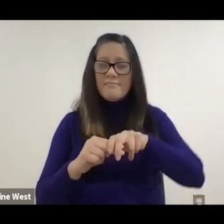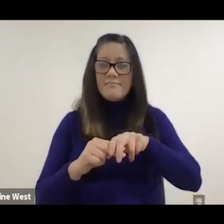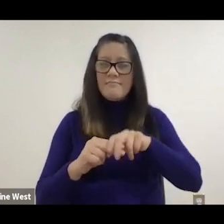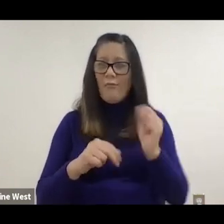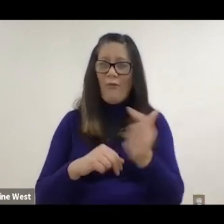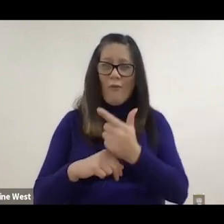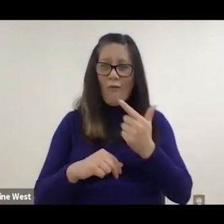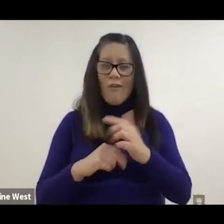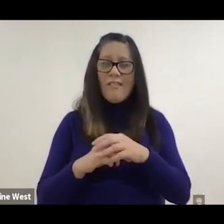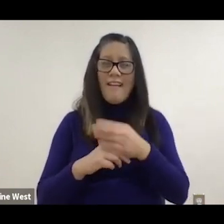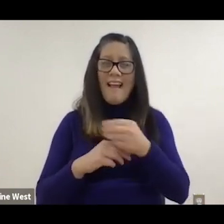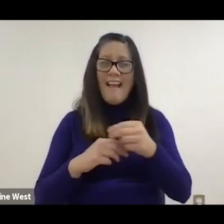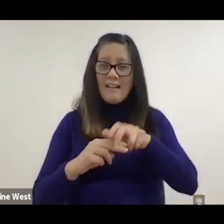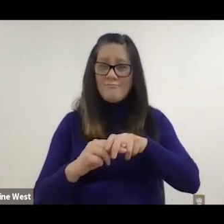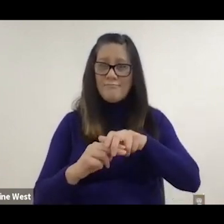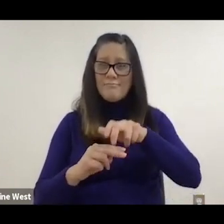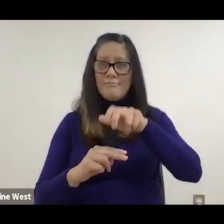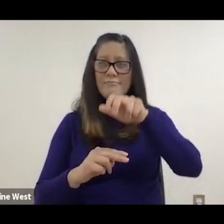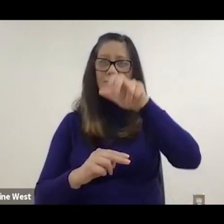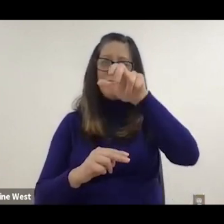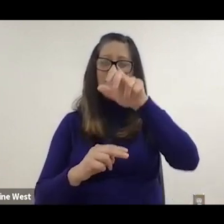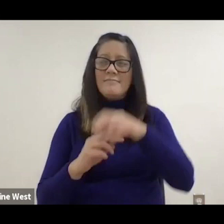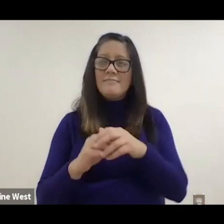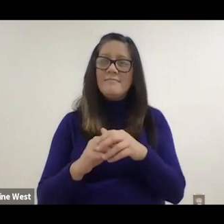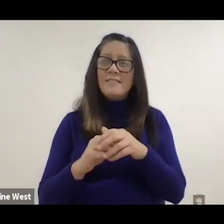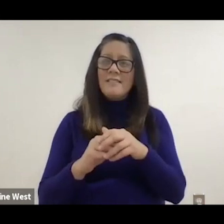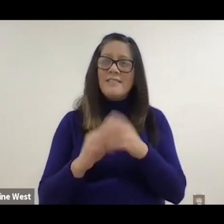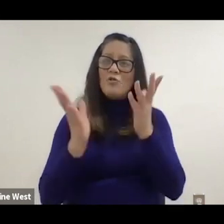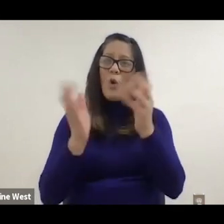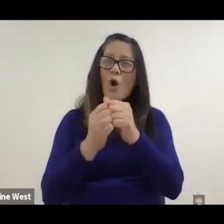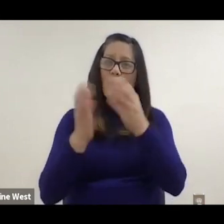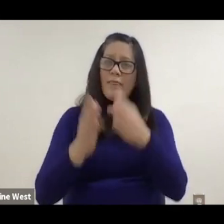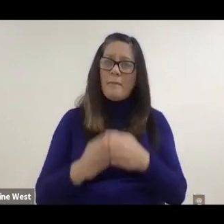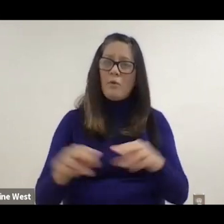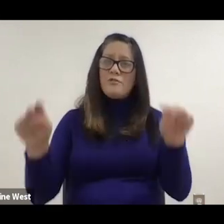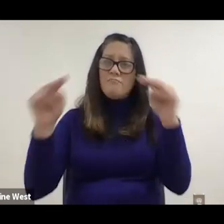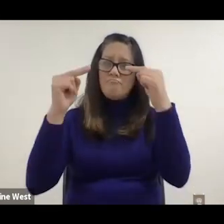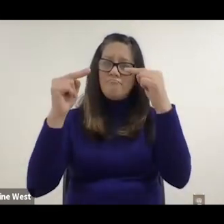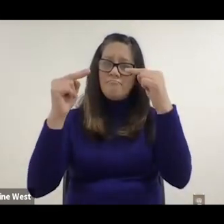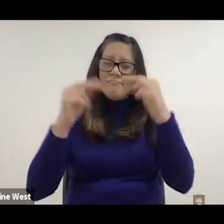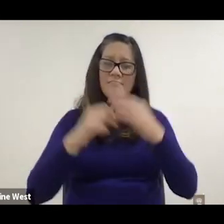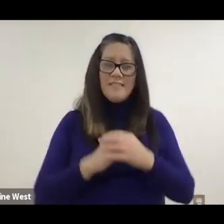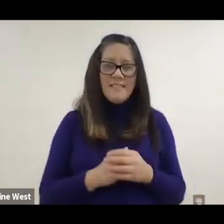posterior tilt and you get elevation so you can have an eye level conversation so. Um